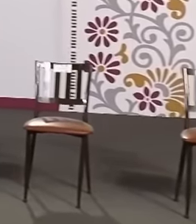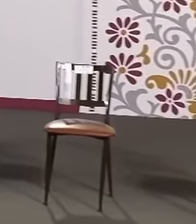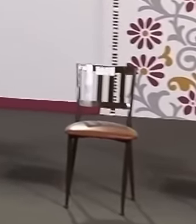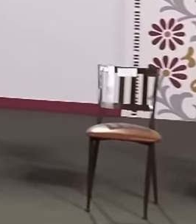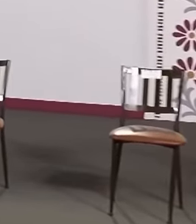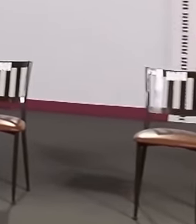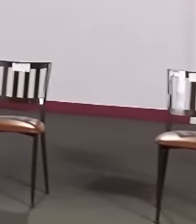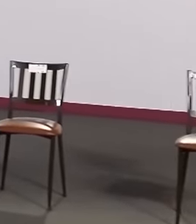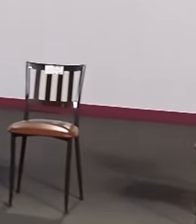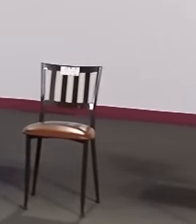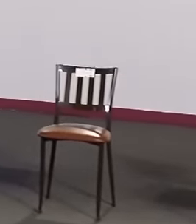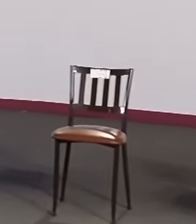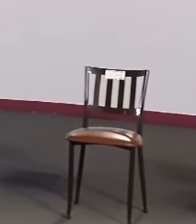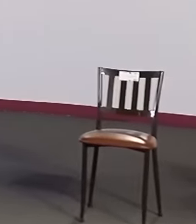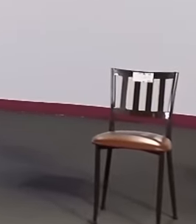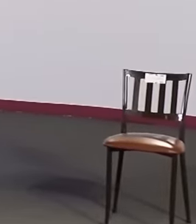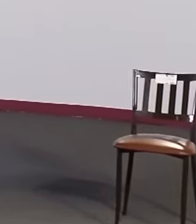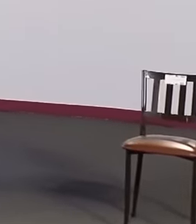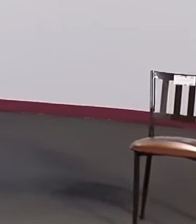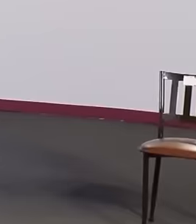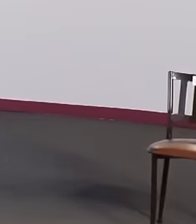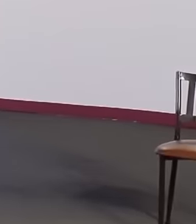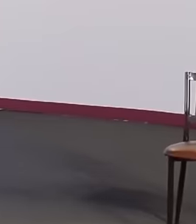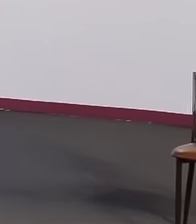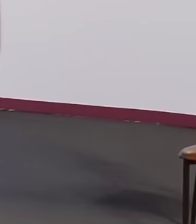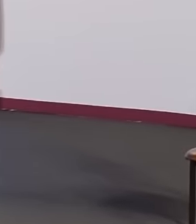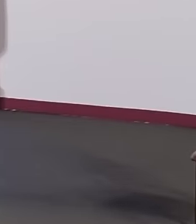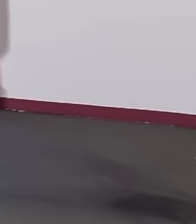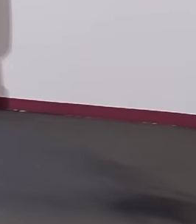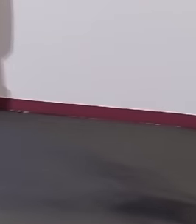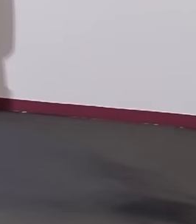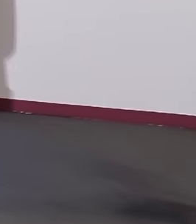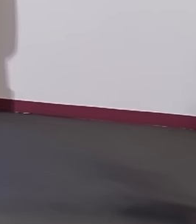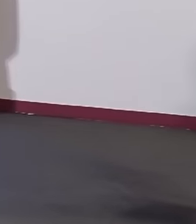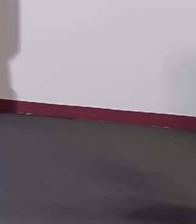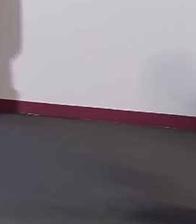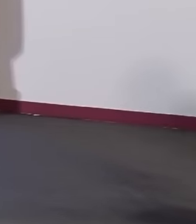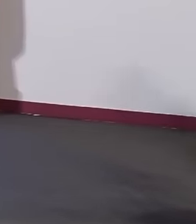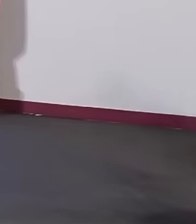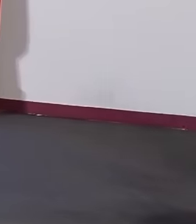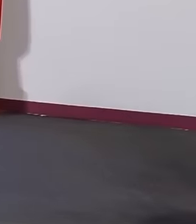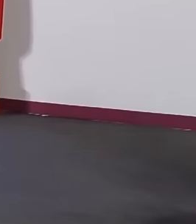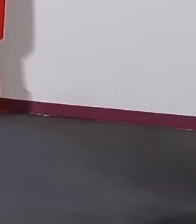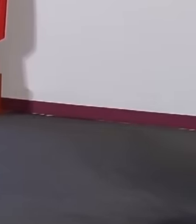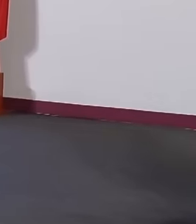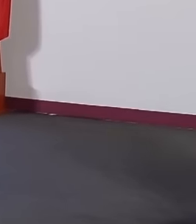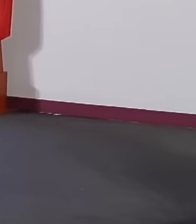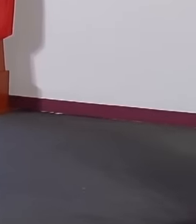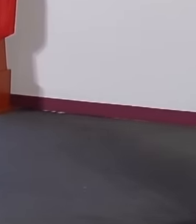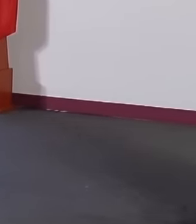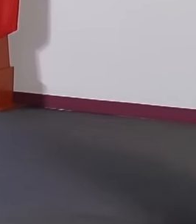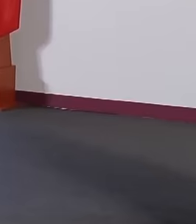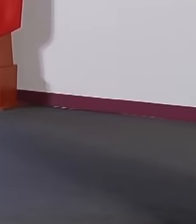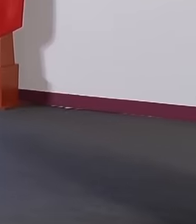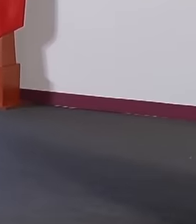new stage of the 4th just as President Claudia herself says, second floor of